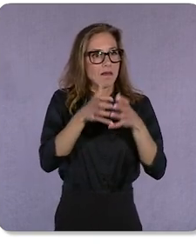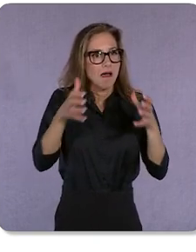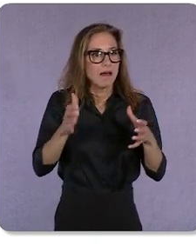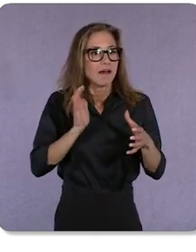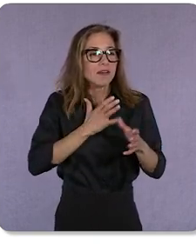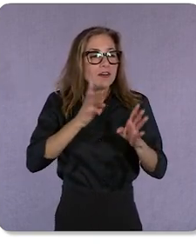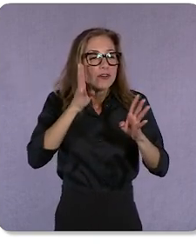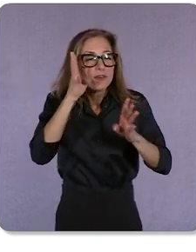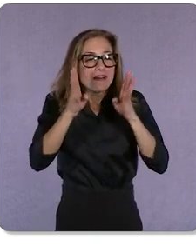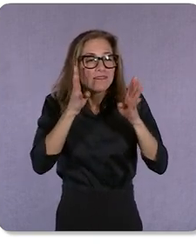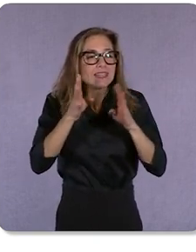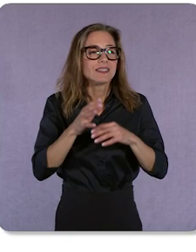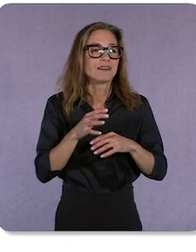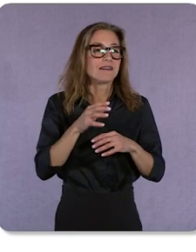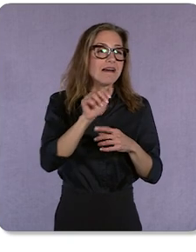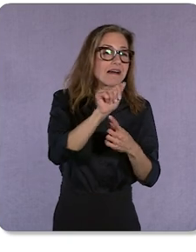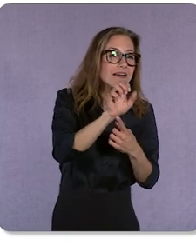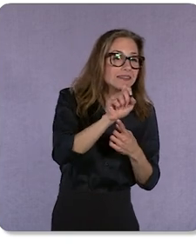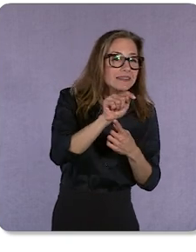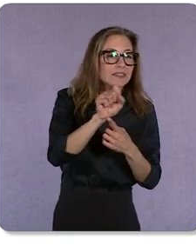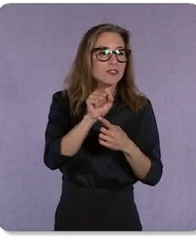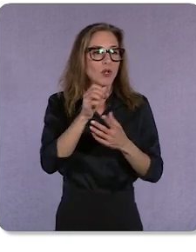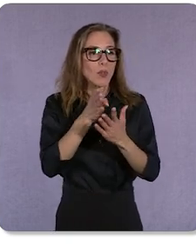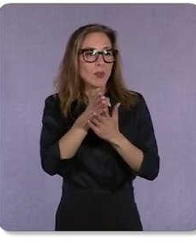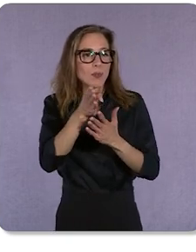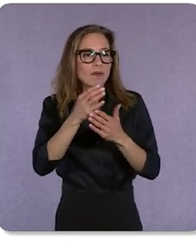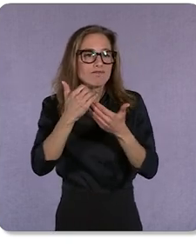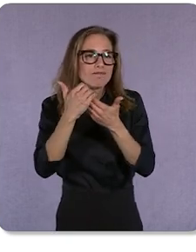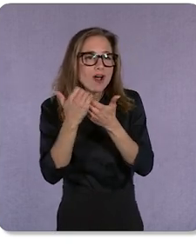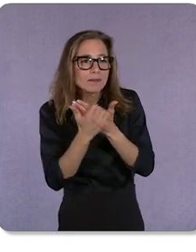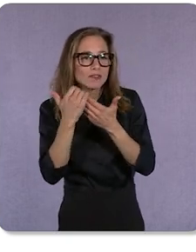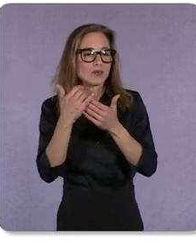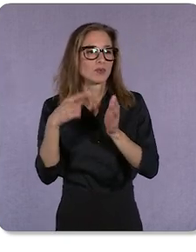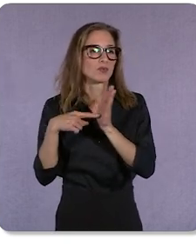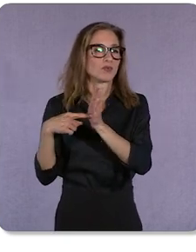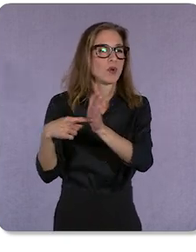through automation show them to a variety of people at scale and it allows us to reach more